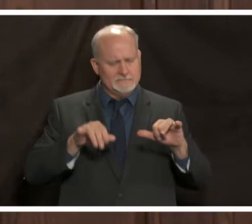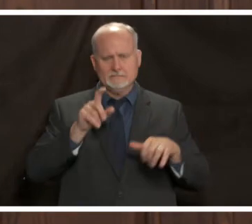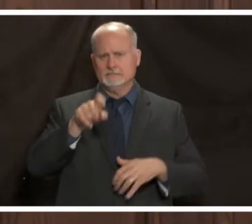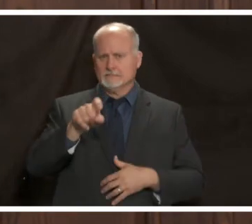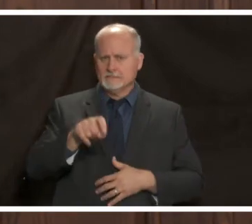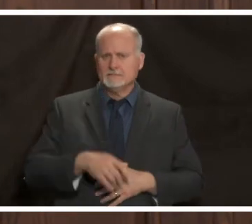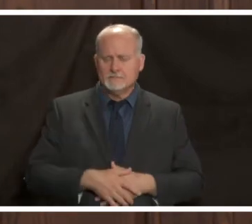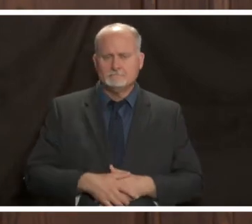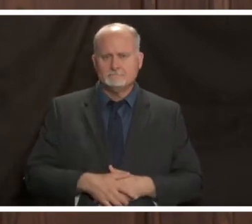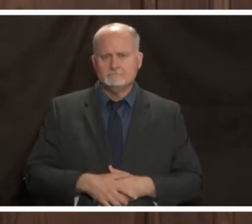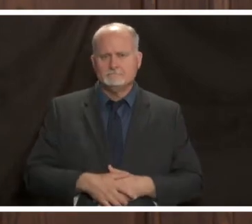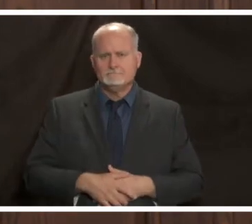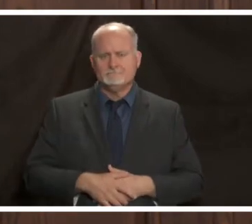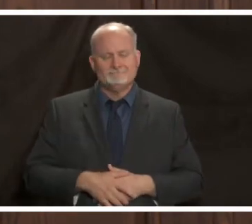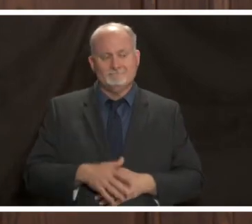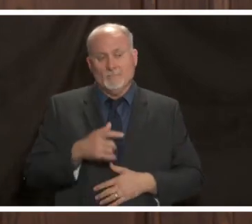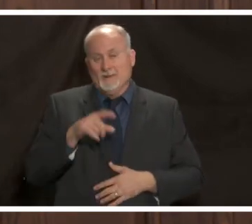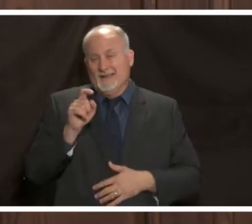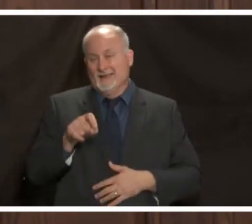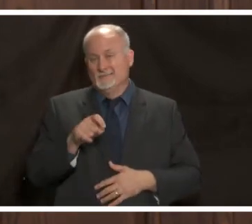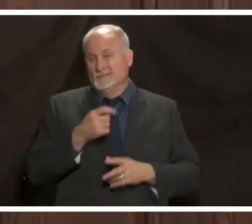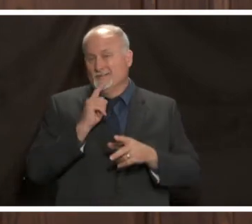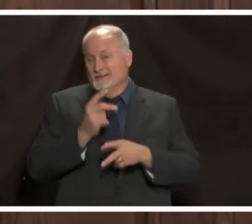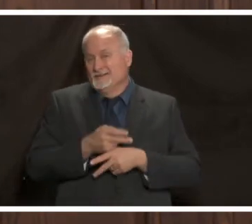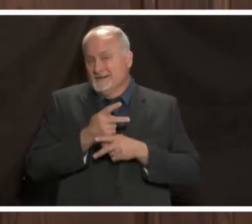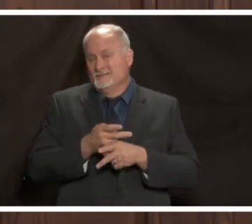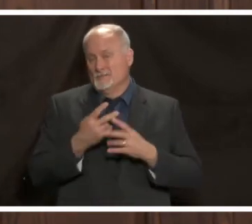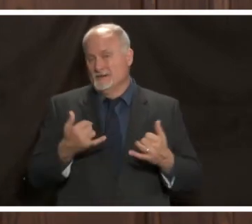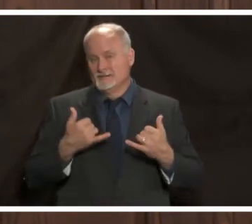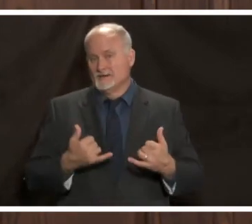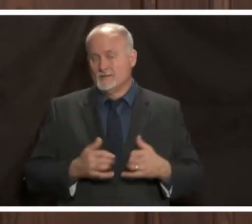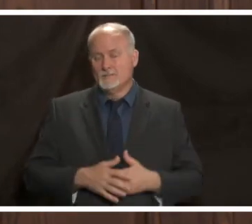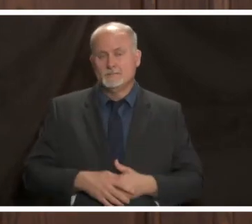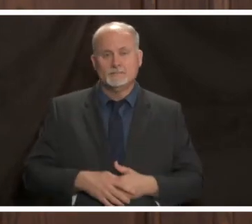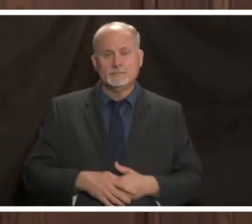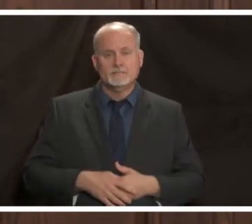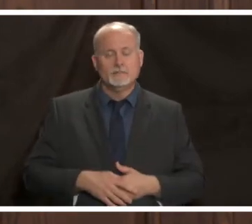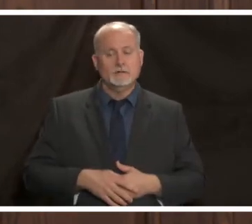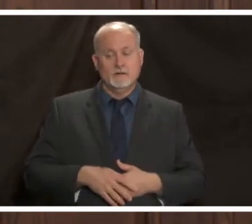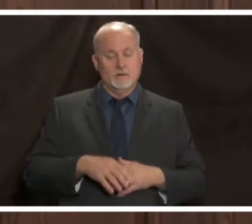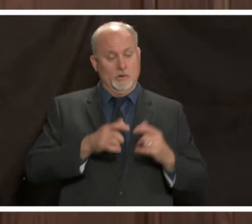it's it's just something we have to be really careful about right now large indoor gatherings